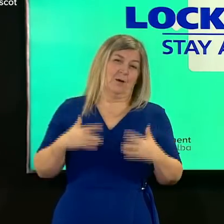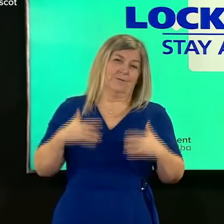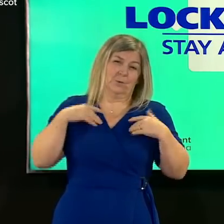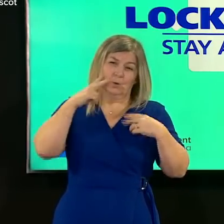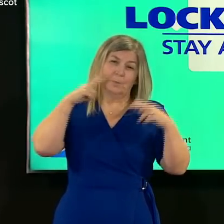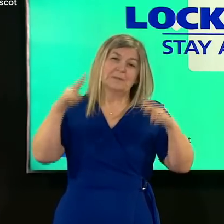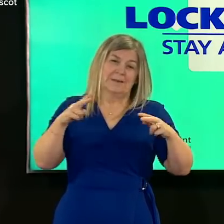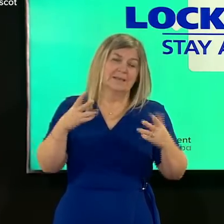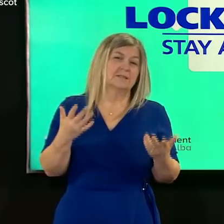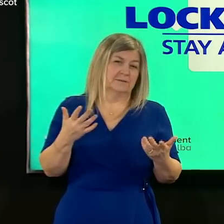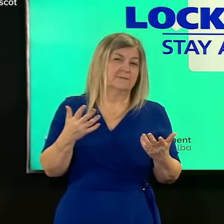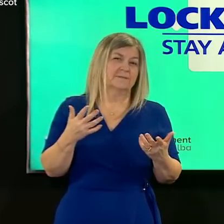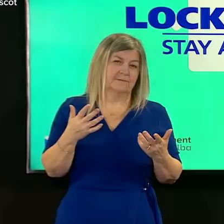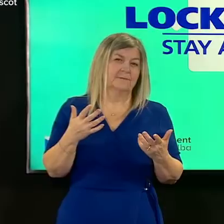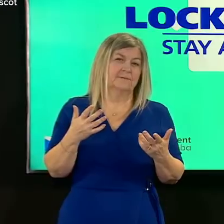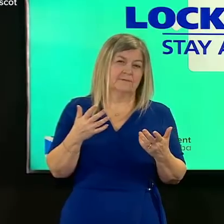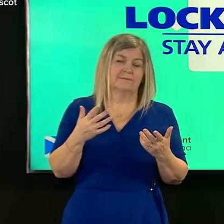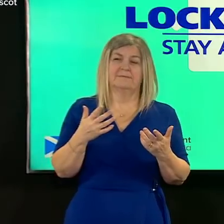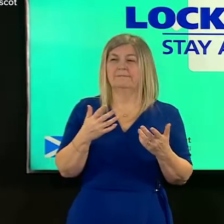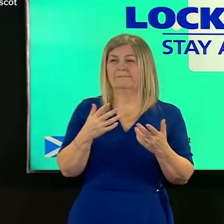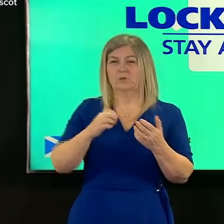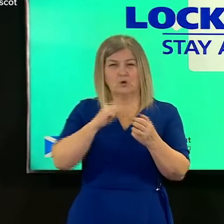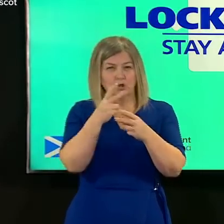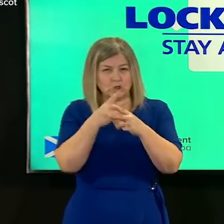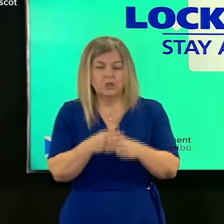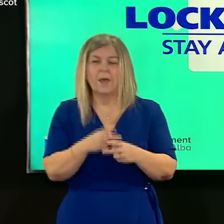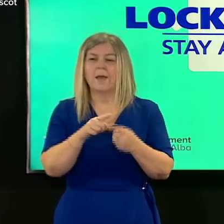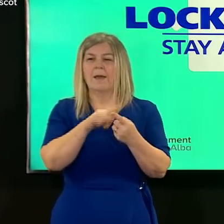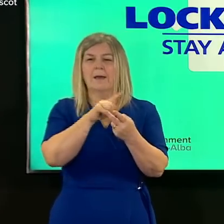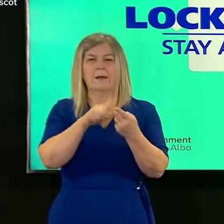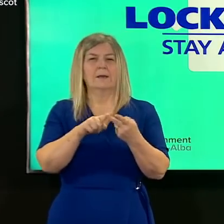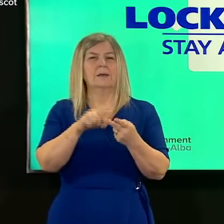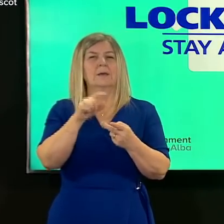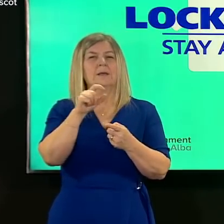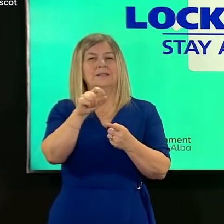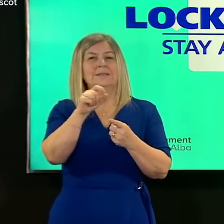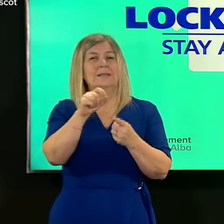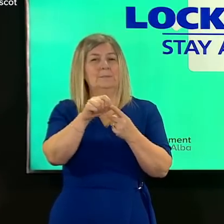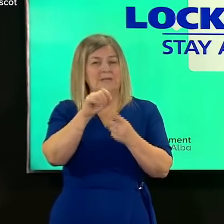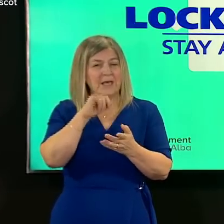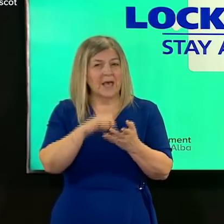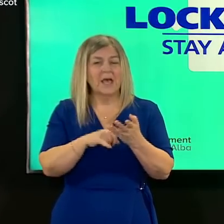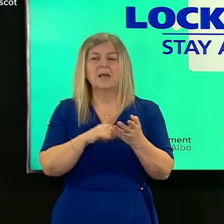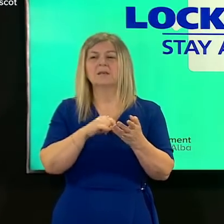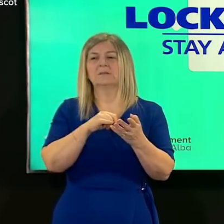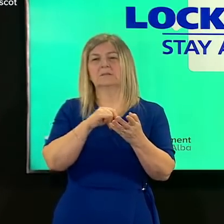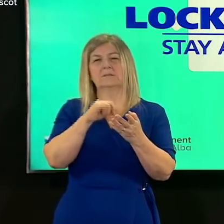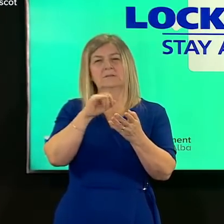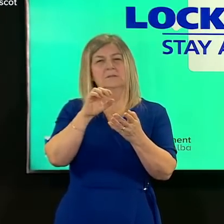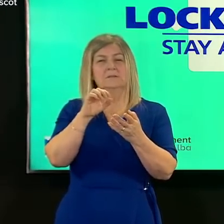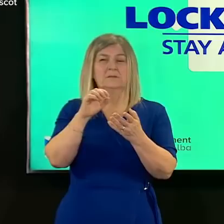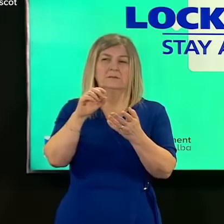are engaged in this like scottish care and ccps but also care home providers the vast majority